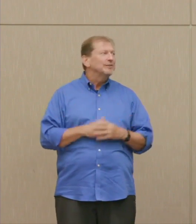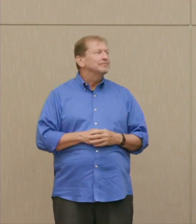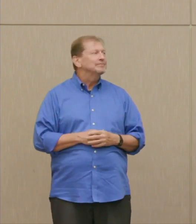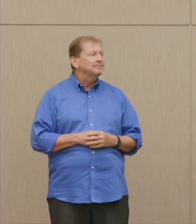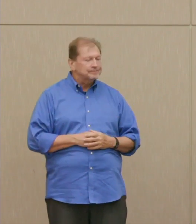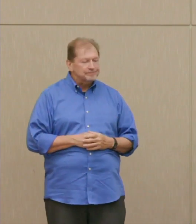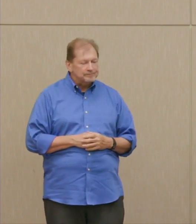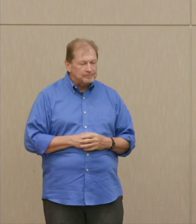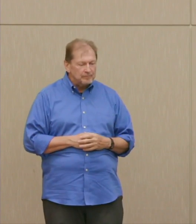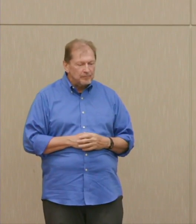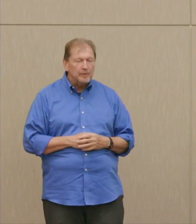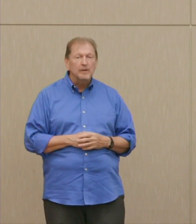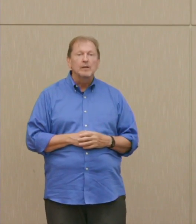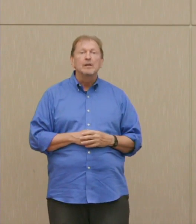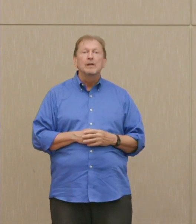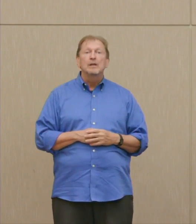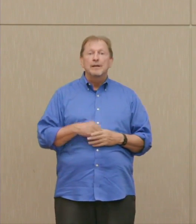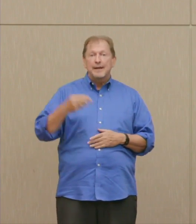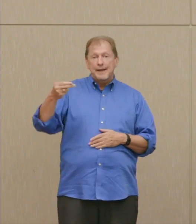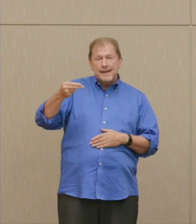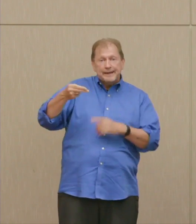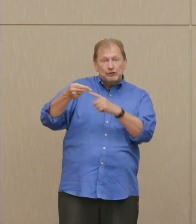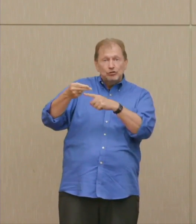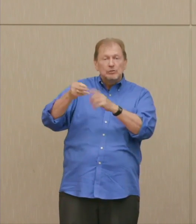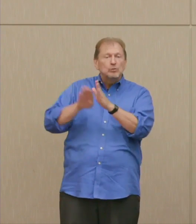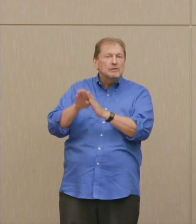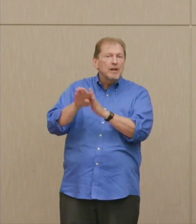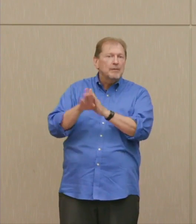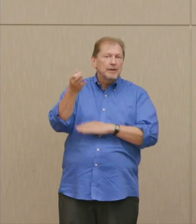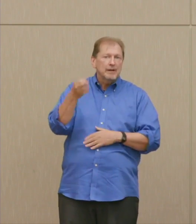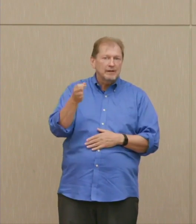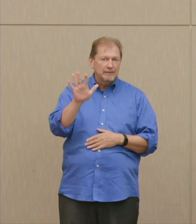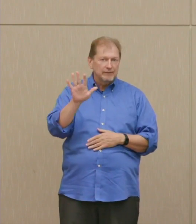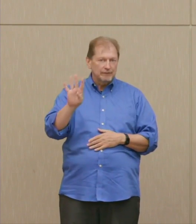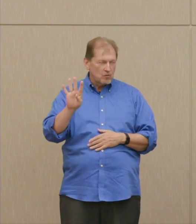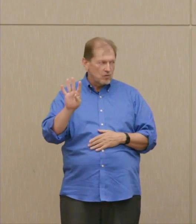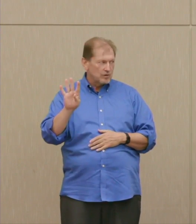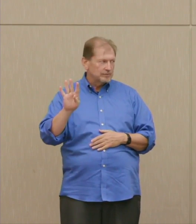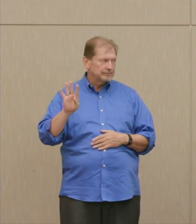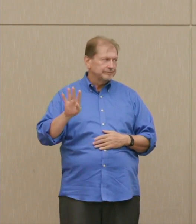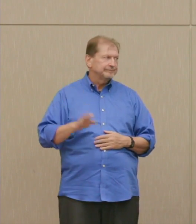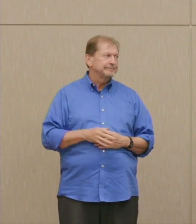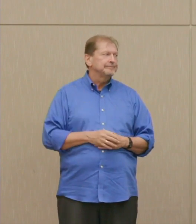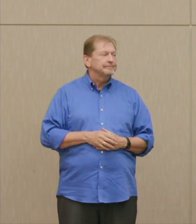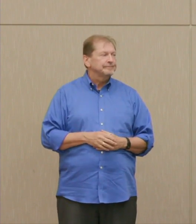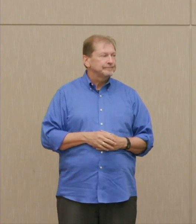Dr. Ellsberg: We've had H-bombs since 1954, in other words, that's more than that half century.